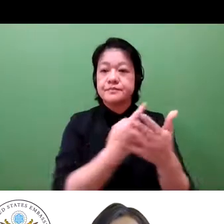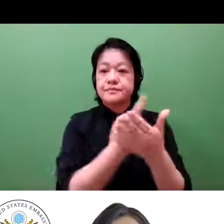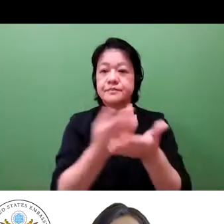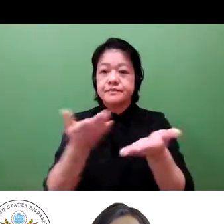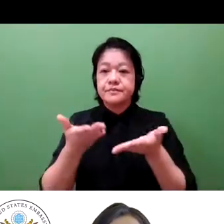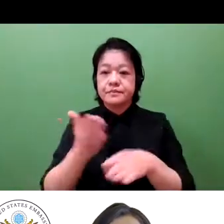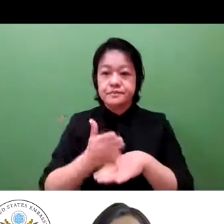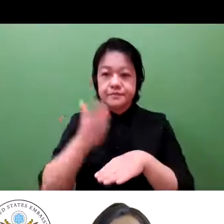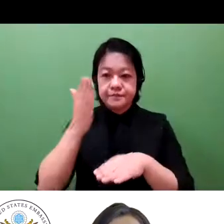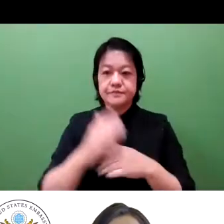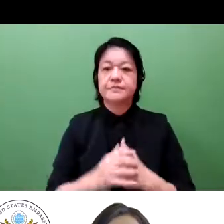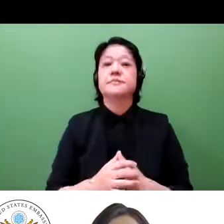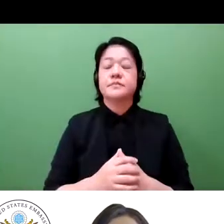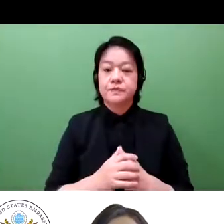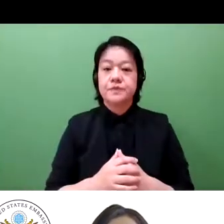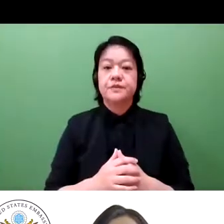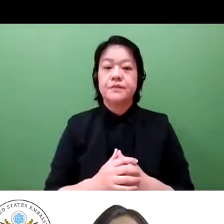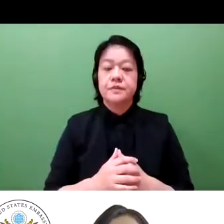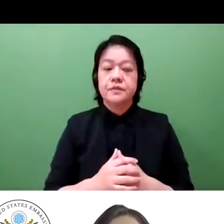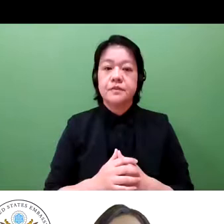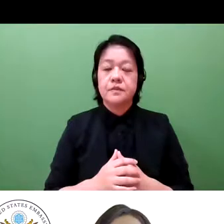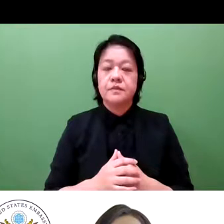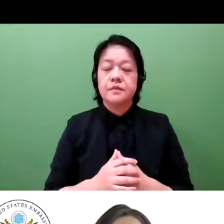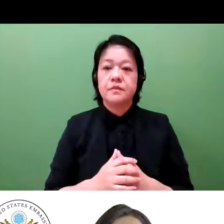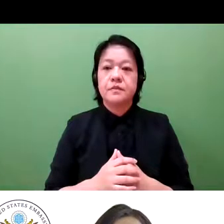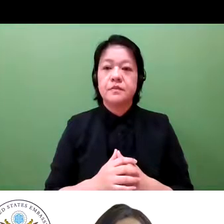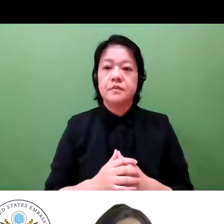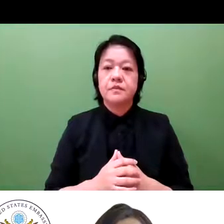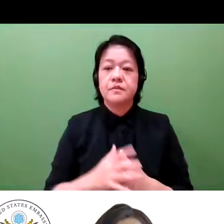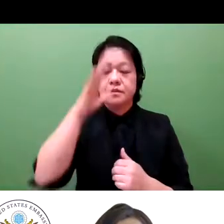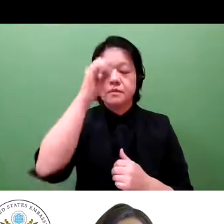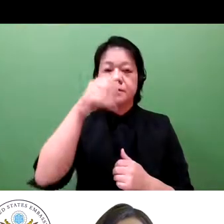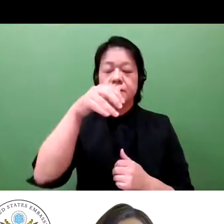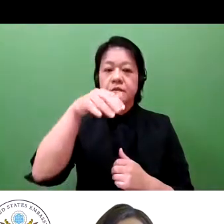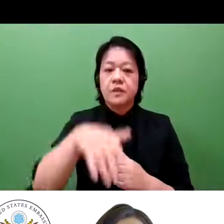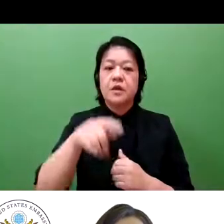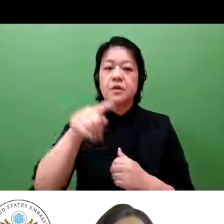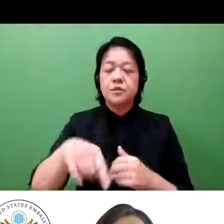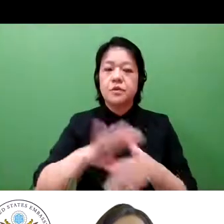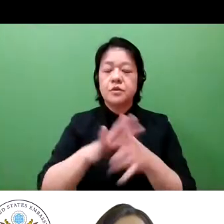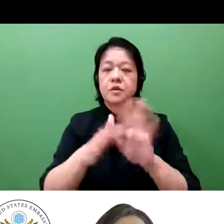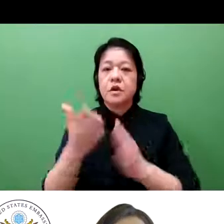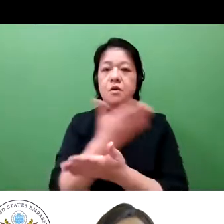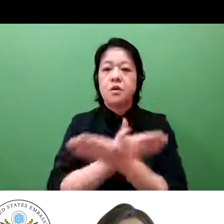I'm the Assistant Cultural Affairs Officer at the U.S. Embassy in Tokyo, and I'm delighted to welcome you